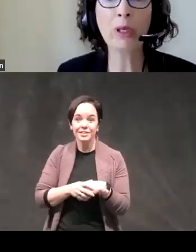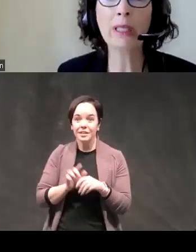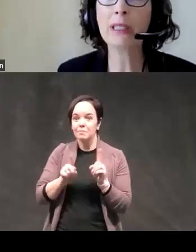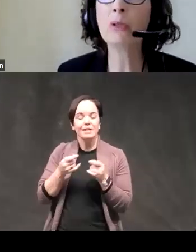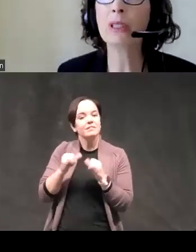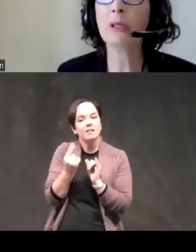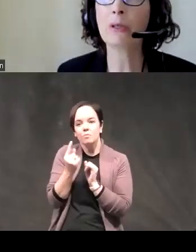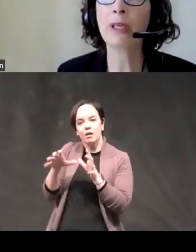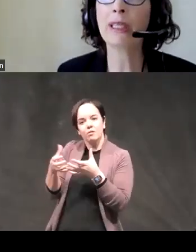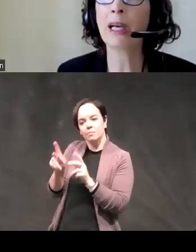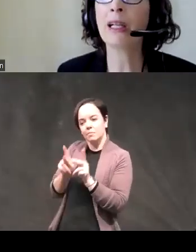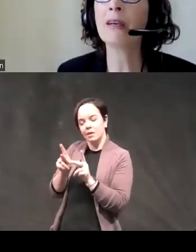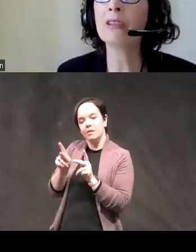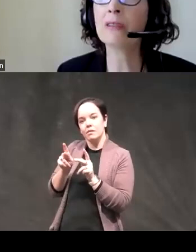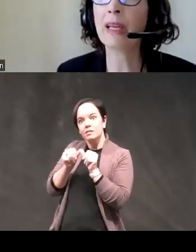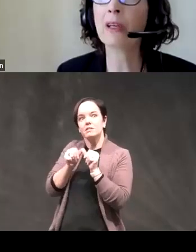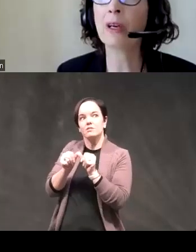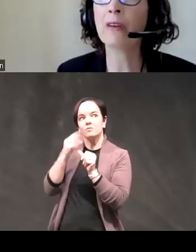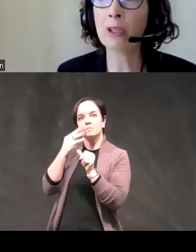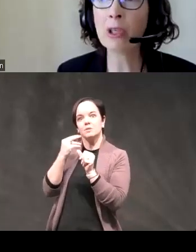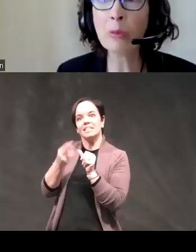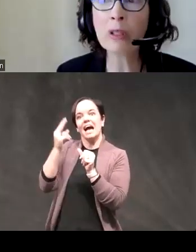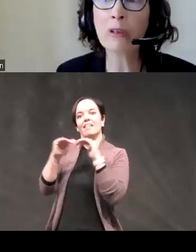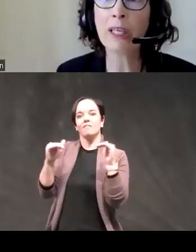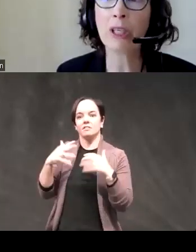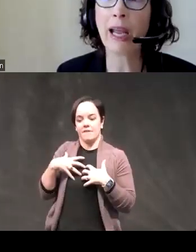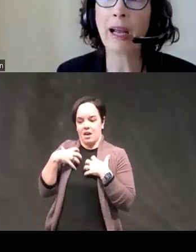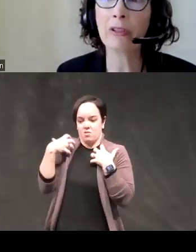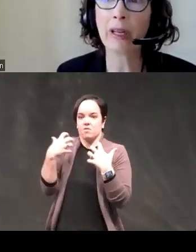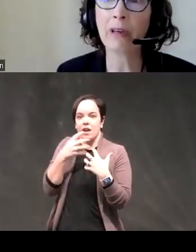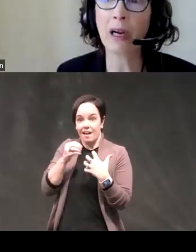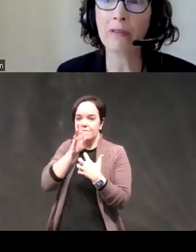who continuing to experience high levels of anger and verbal aggression after they recover